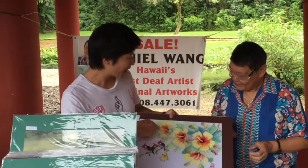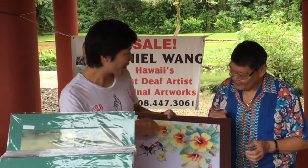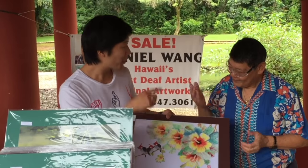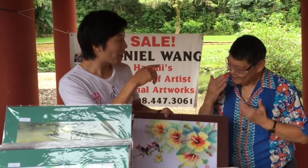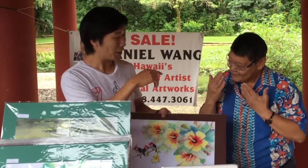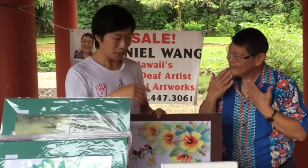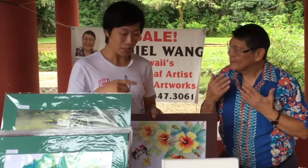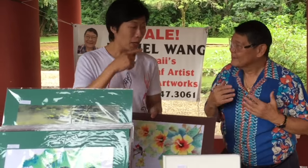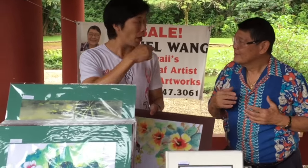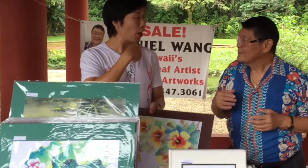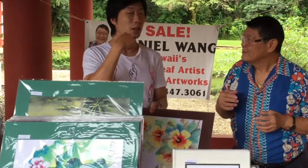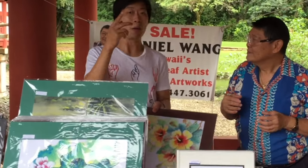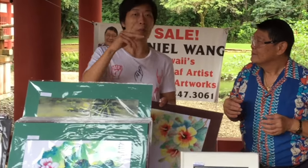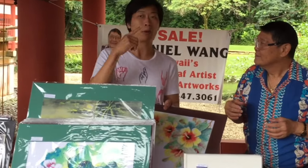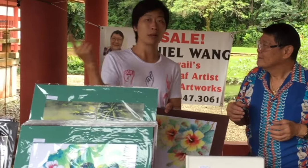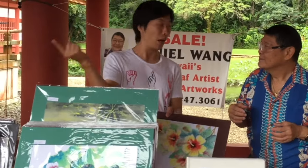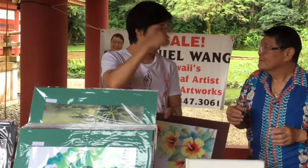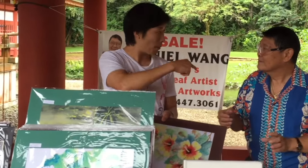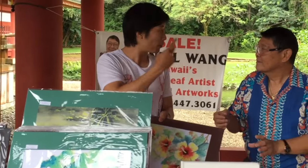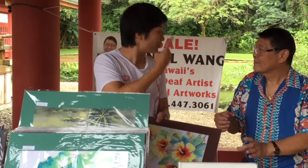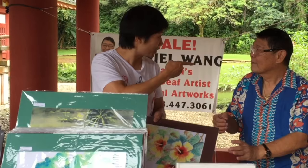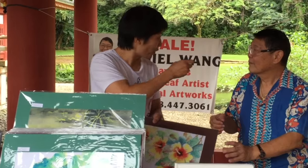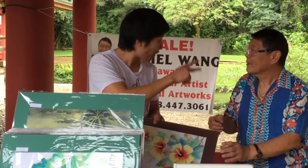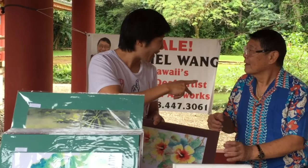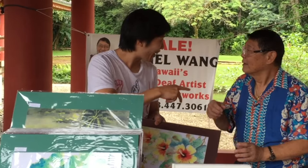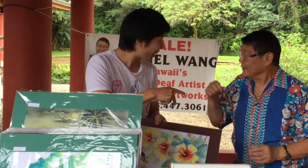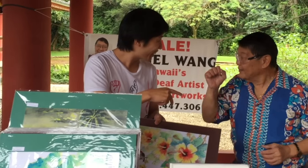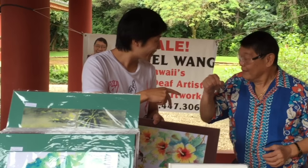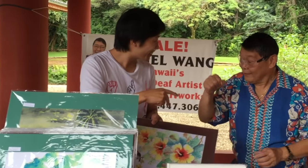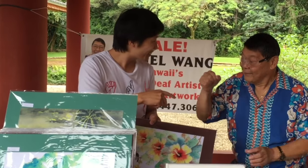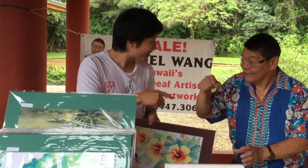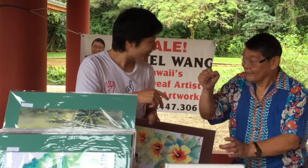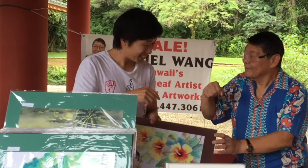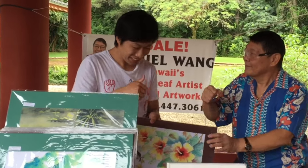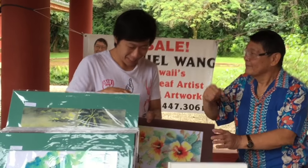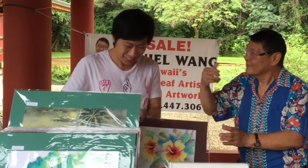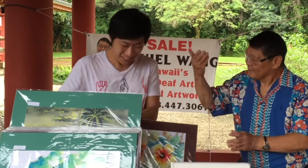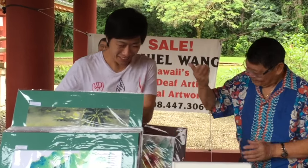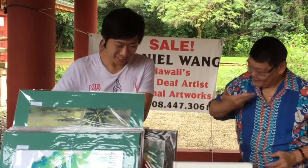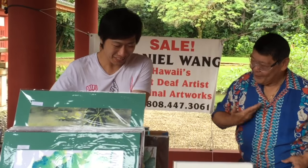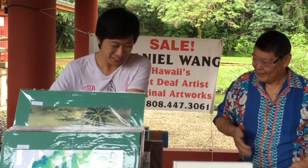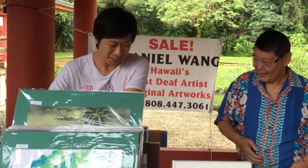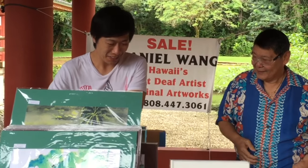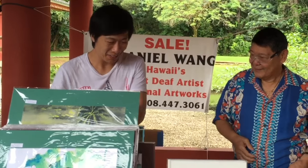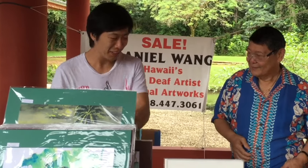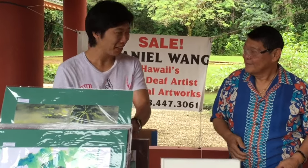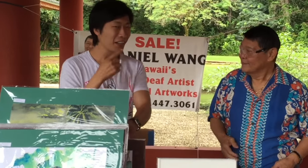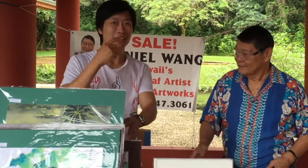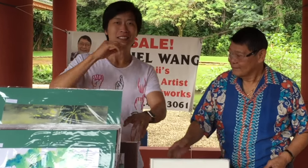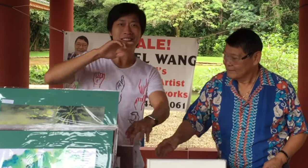Beautiful artwork. May I tell people to go visit you? Yes, I welcome them!